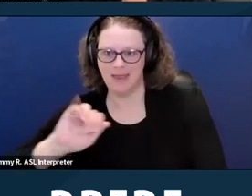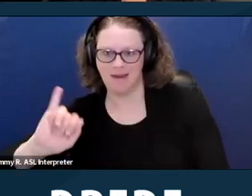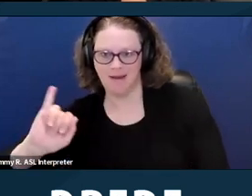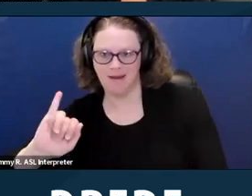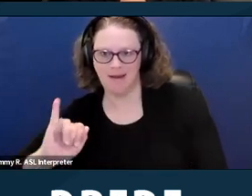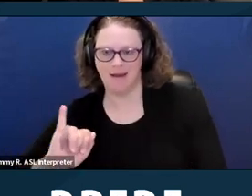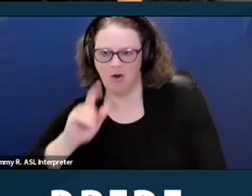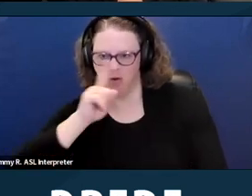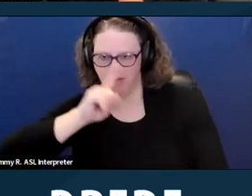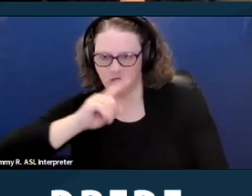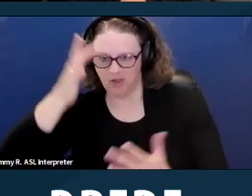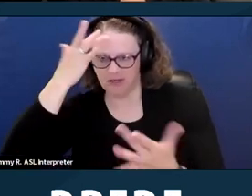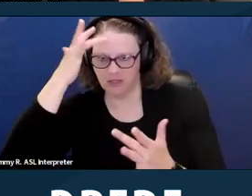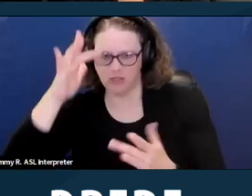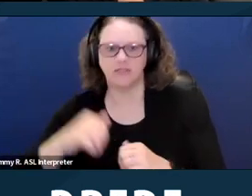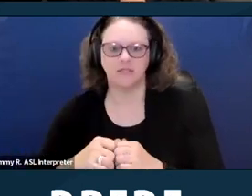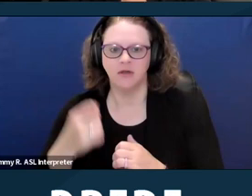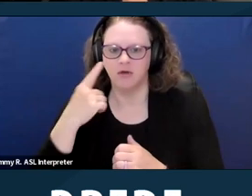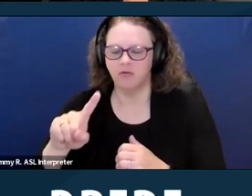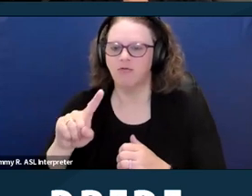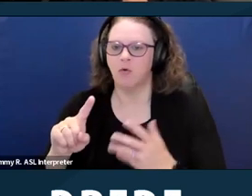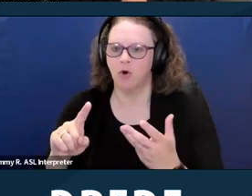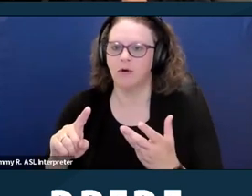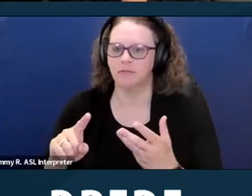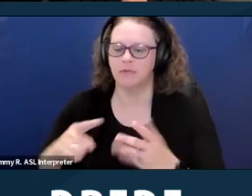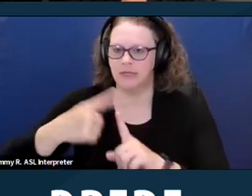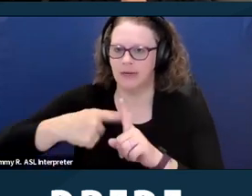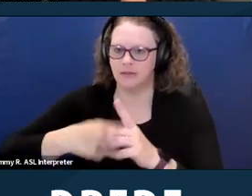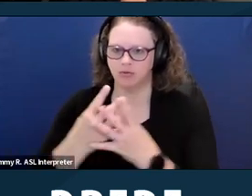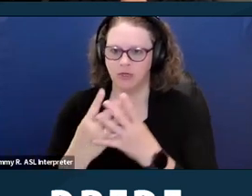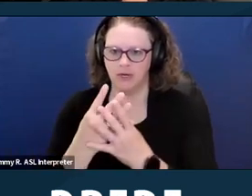about strategies and enforcement. Next slide please.